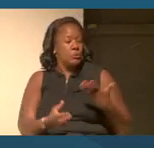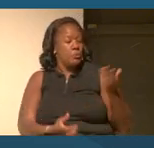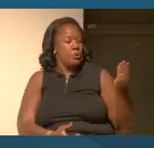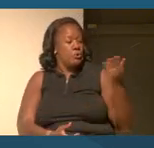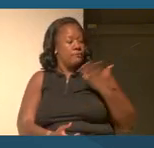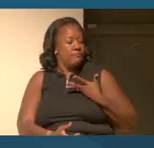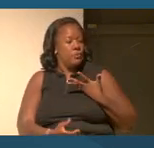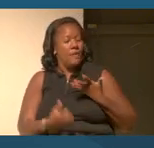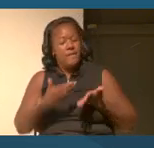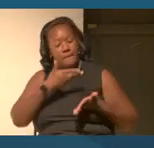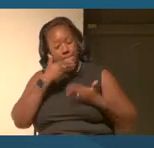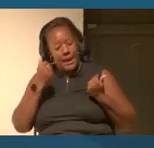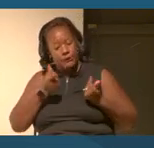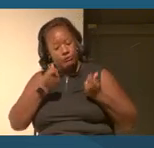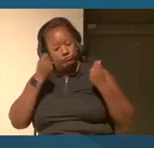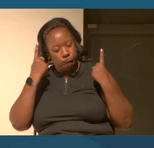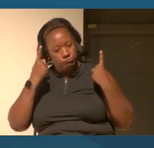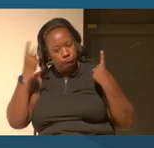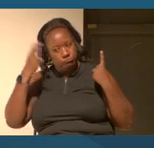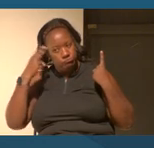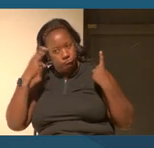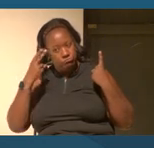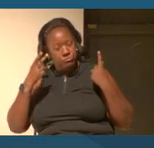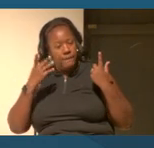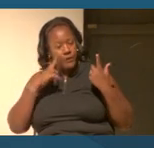understanding of that discussion? Sure.